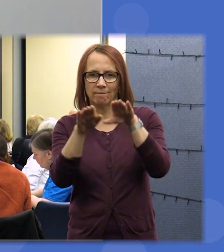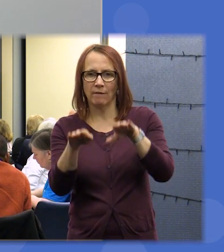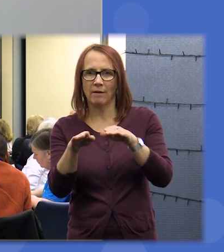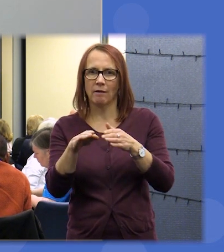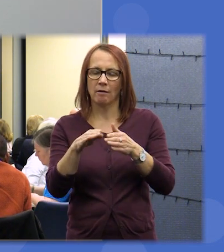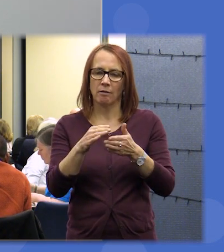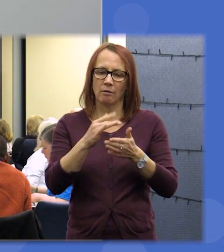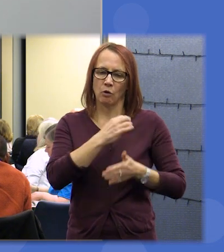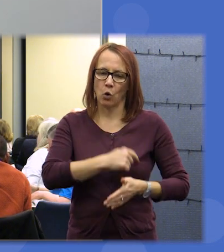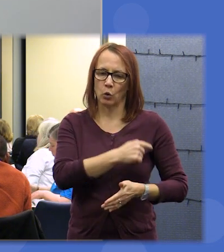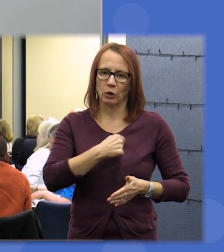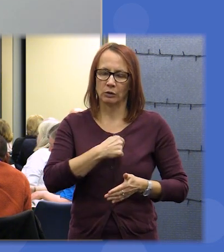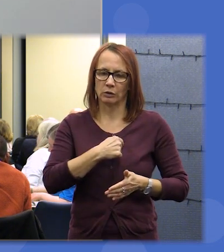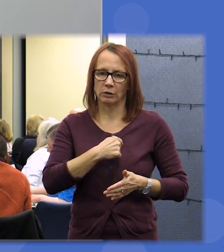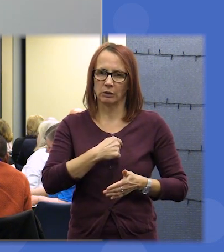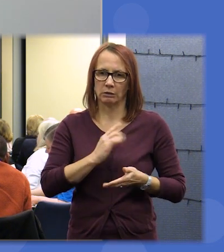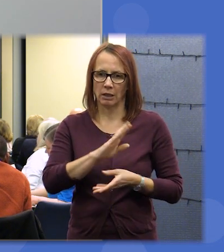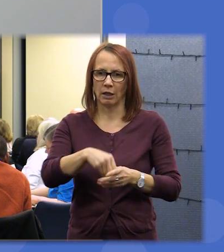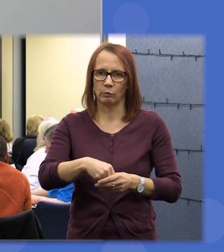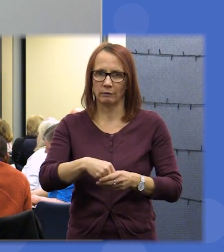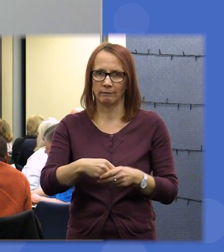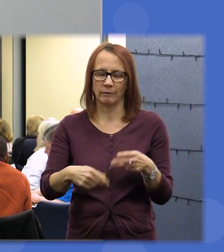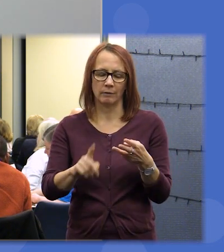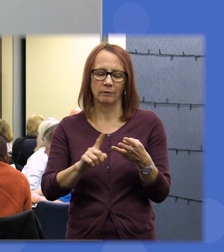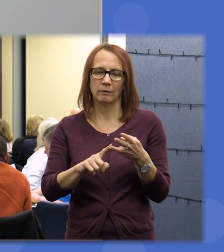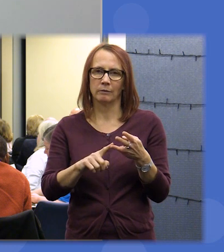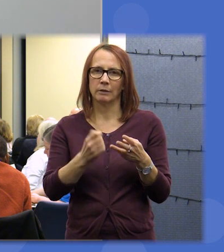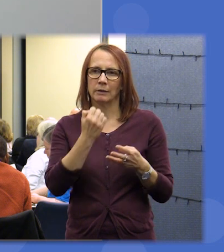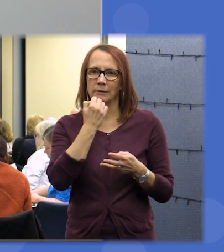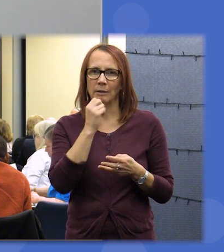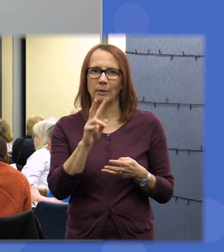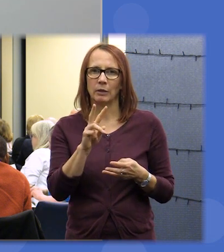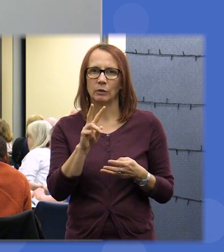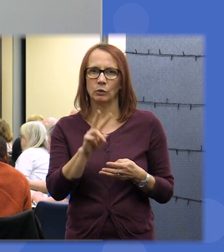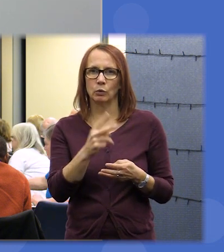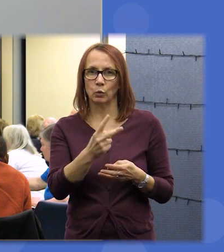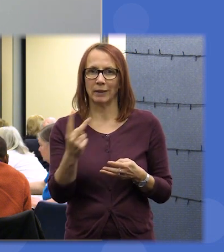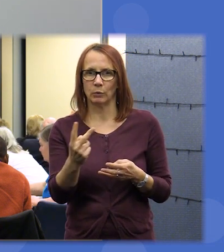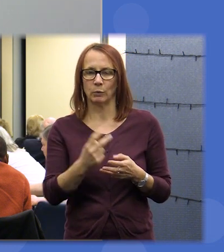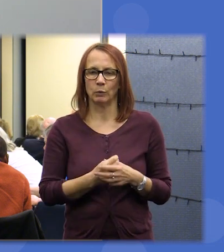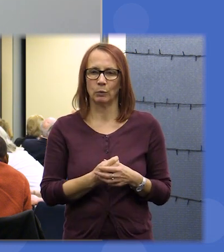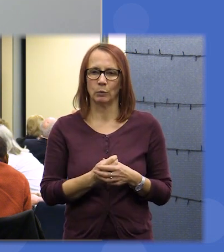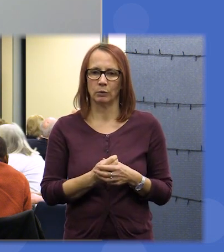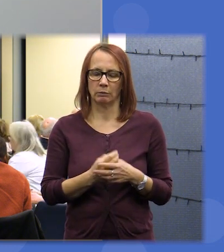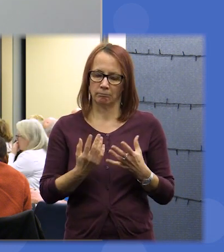inclusive under third one was number 22 provider tolerant safe secure and civil